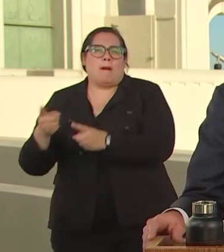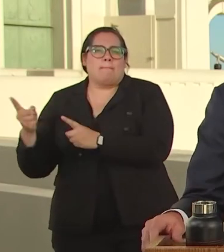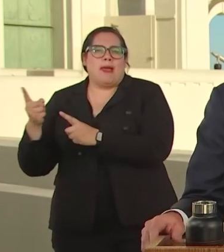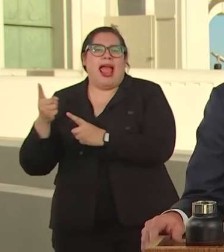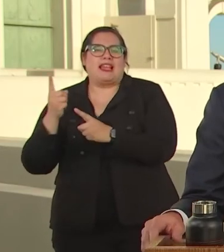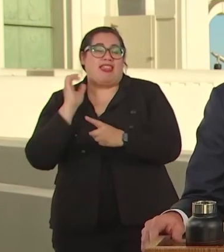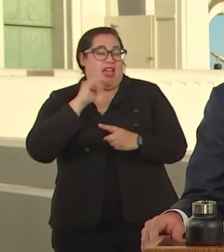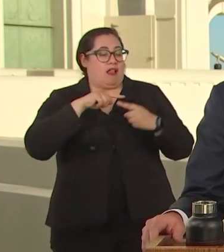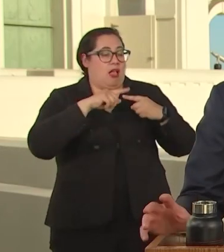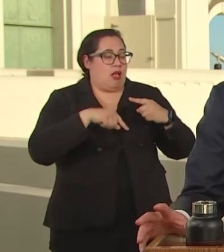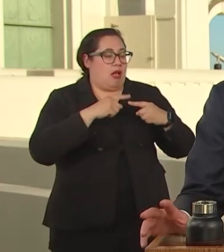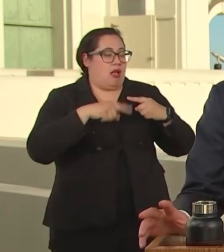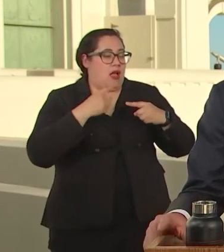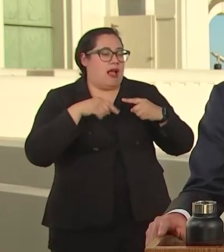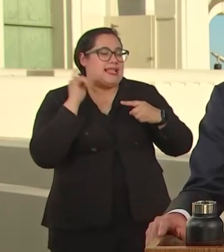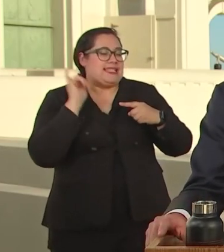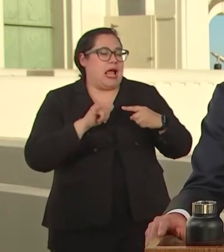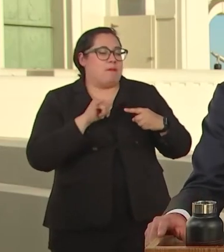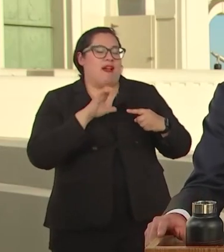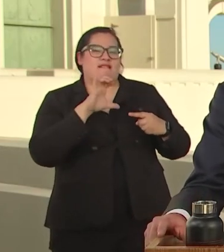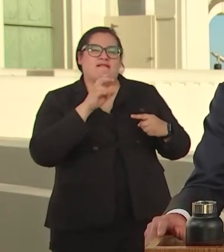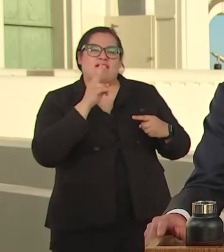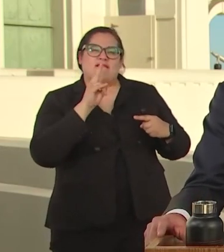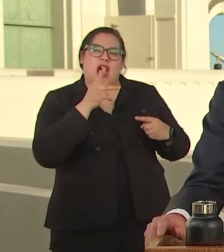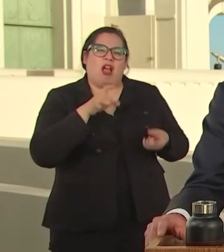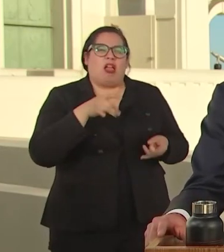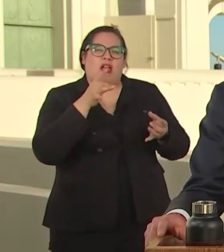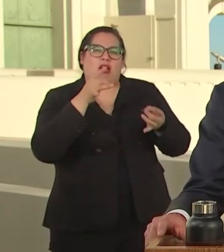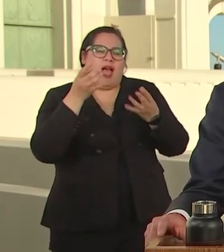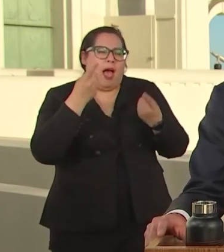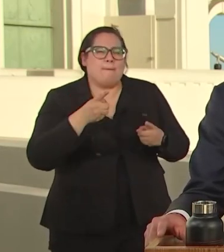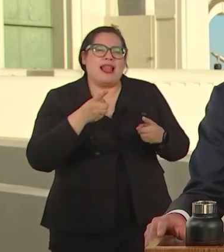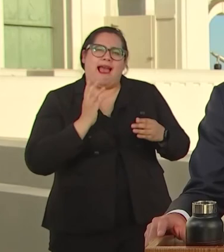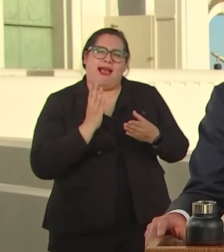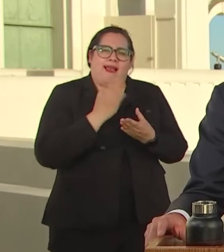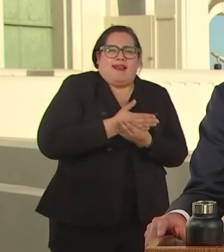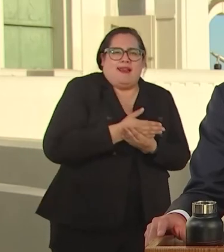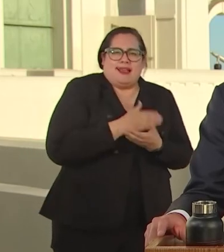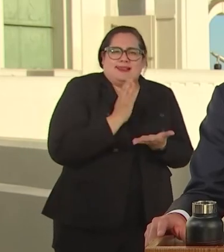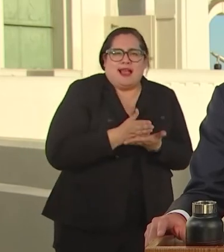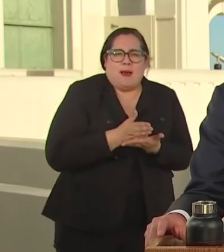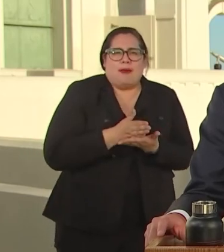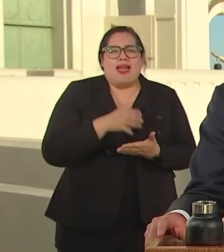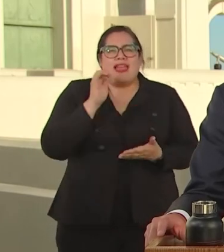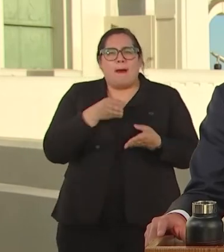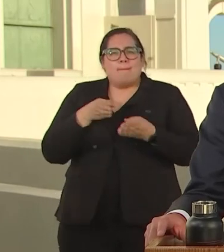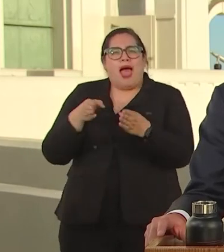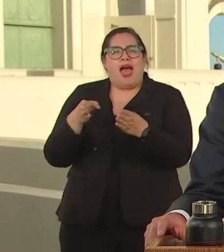THE PATH OF CULTIVATING COMMUNITY HEALTH AND THE COOWNERSHIP OF PUBLIC SAFETY IS BEFORE US.